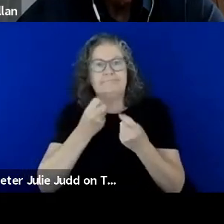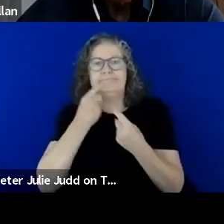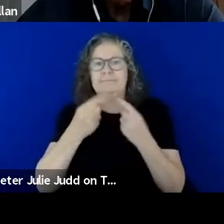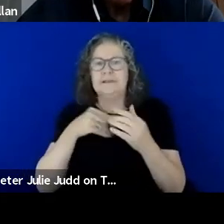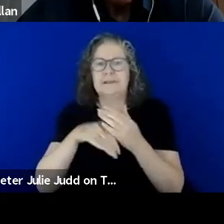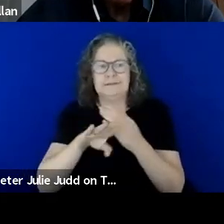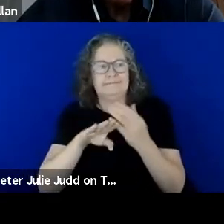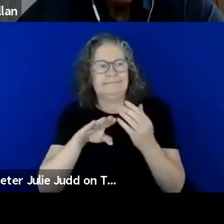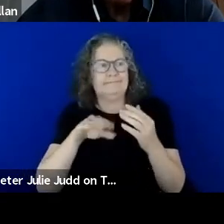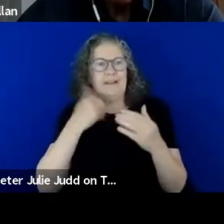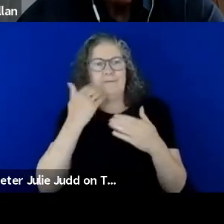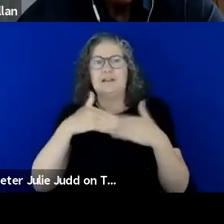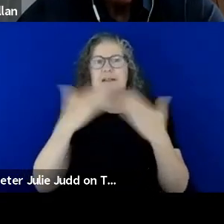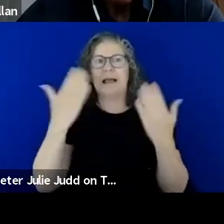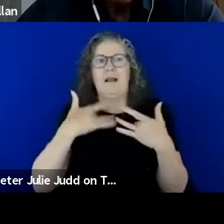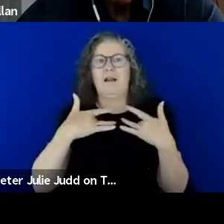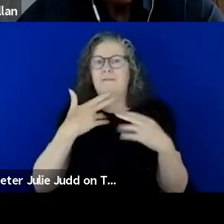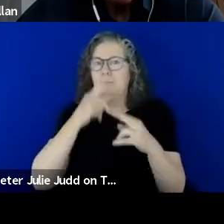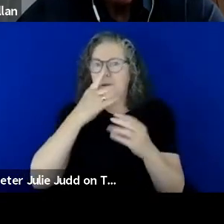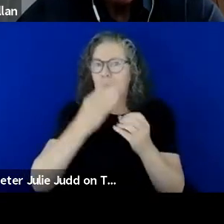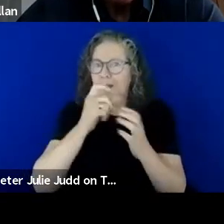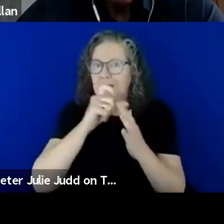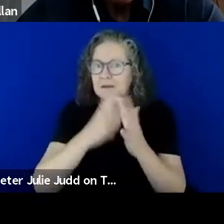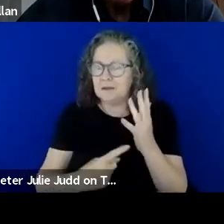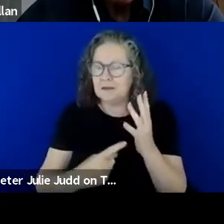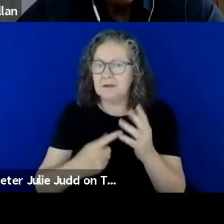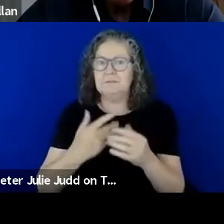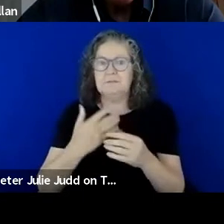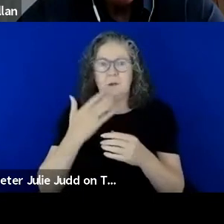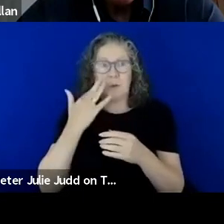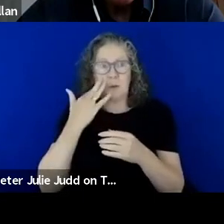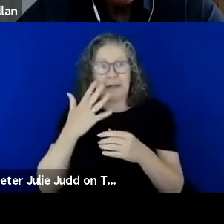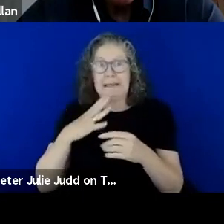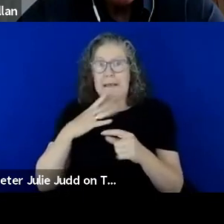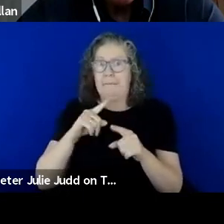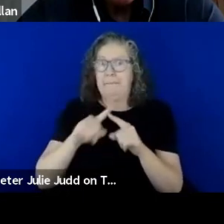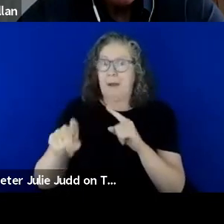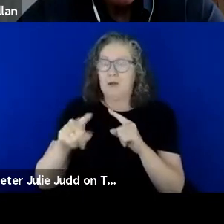So, when we need it most, we must consider and include people with disability in our community